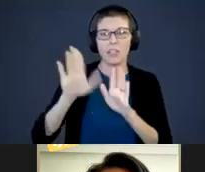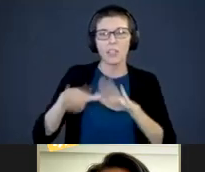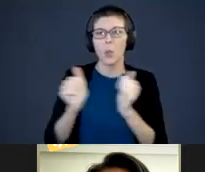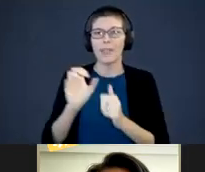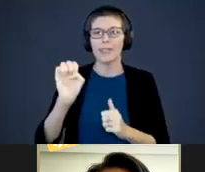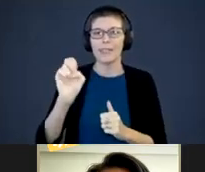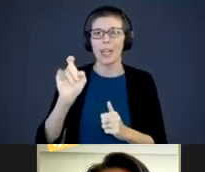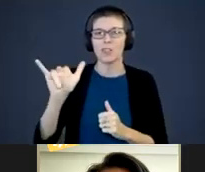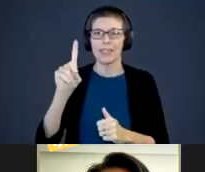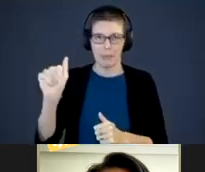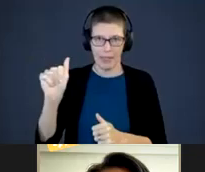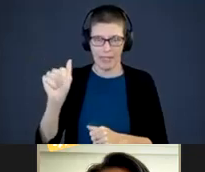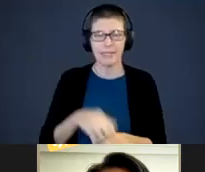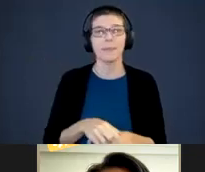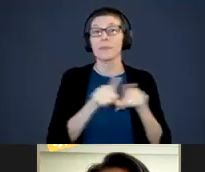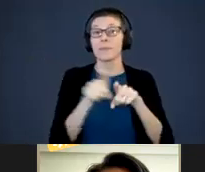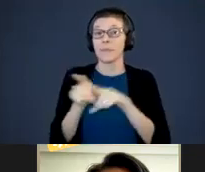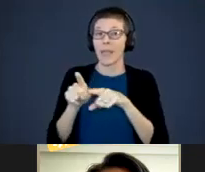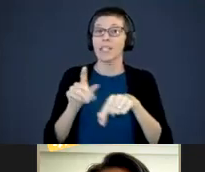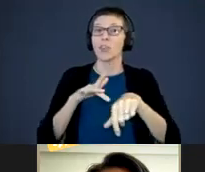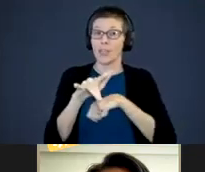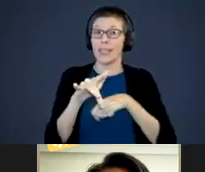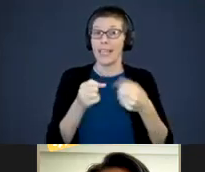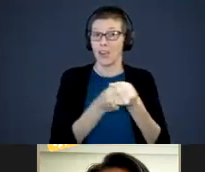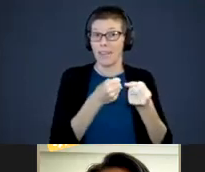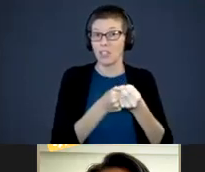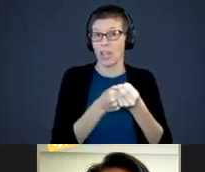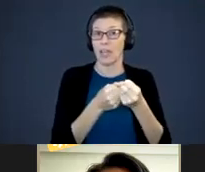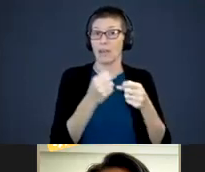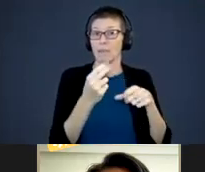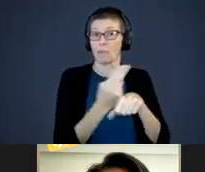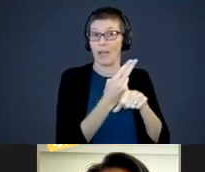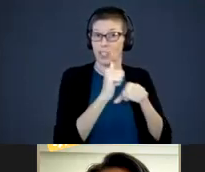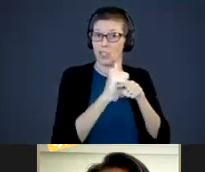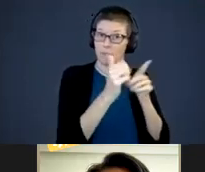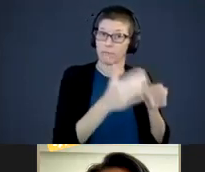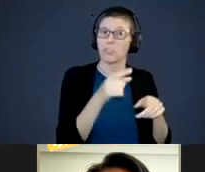As an Early Intervention Practitioner, she has had the honor to serve families who have children who